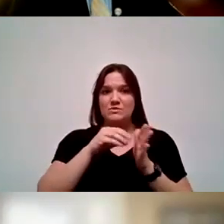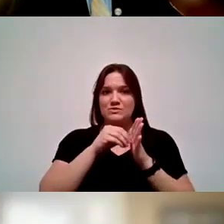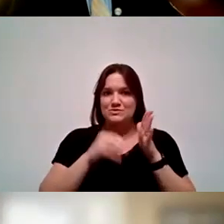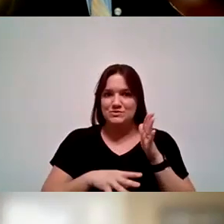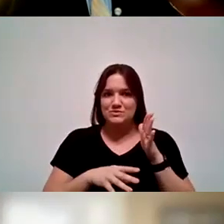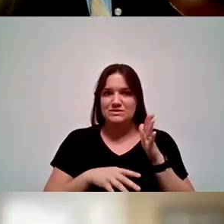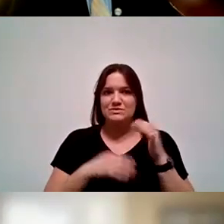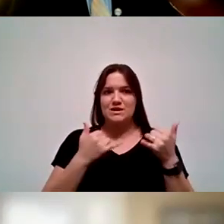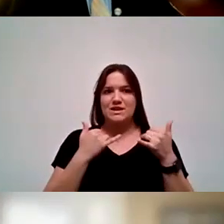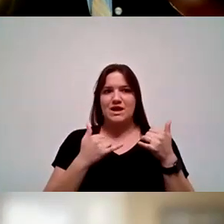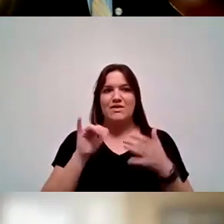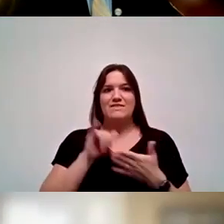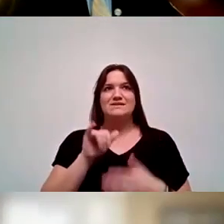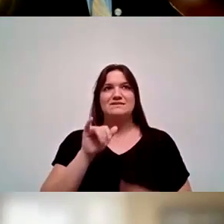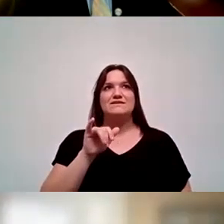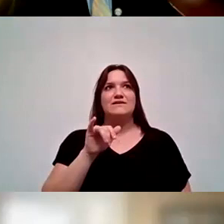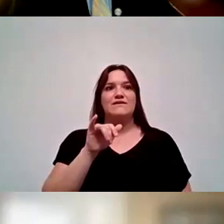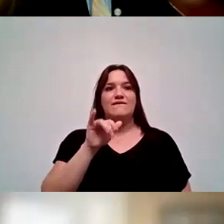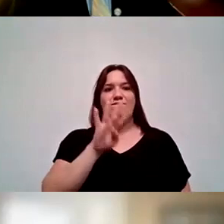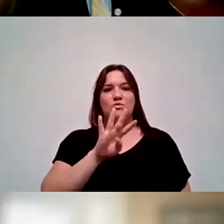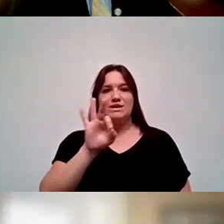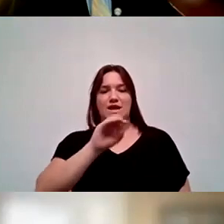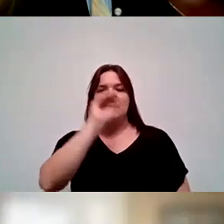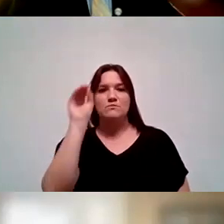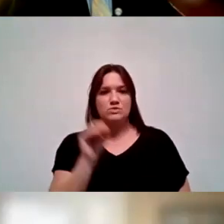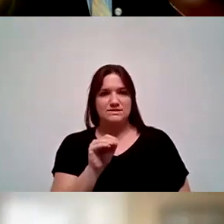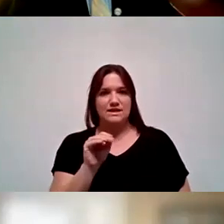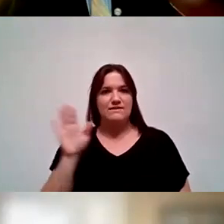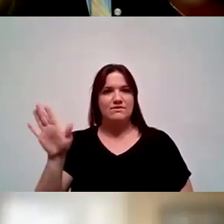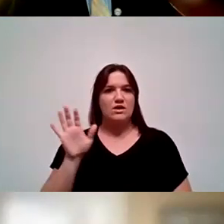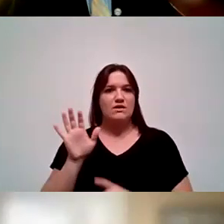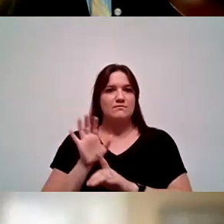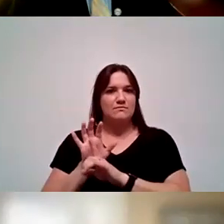which puts them in at 50 or excuse me, 49% of their population is Hispanic.